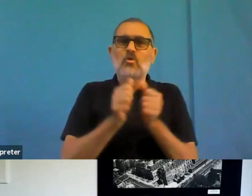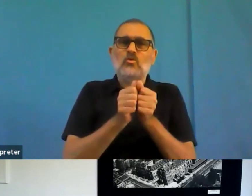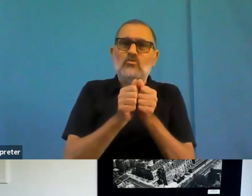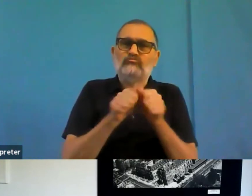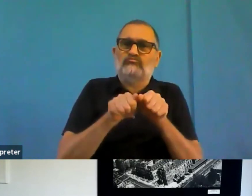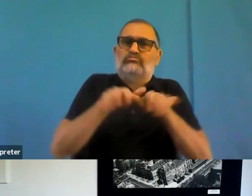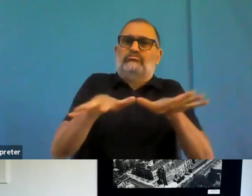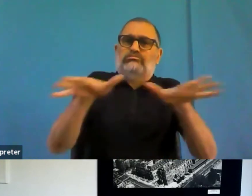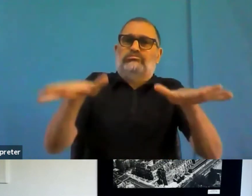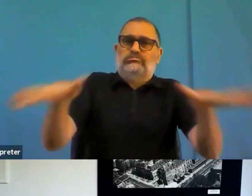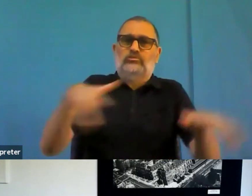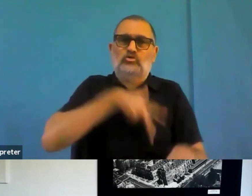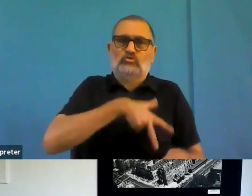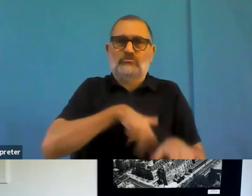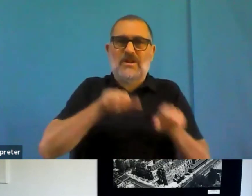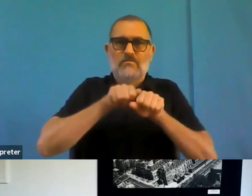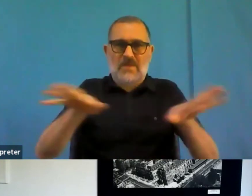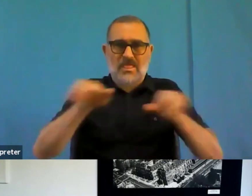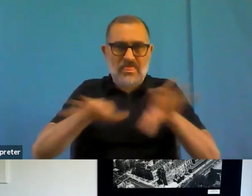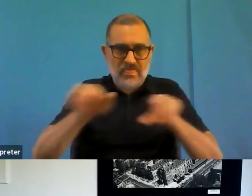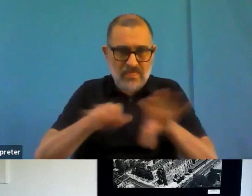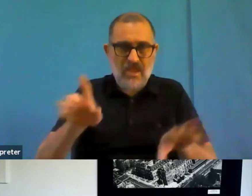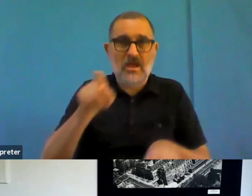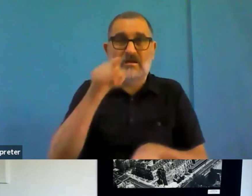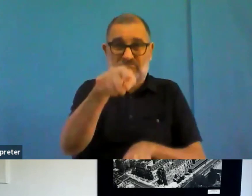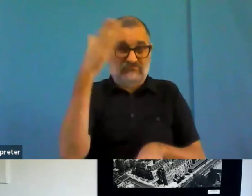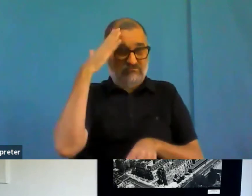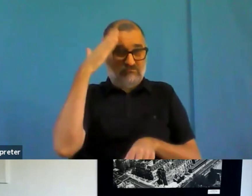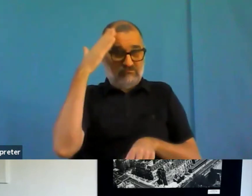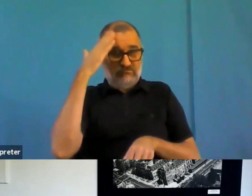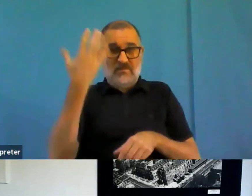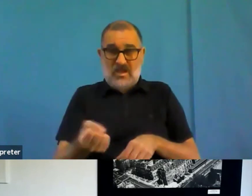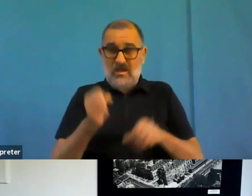And what I would love to see, but I'm not sure it's actually within the scope of the